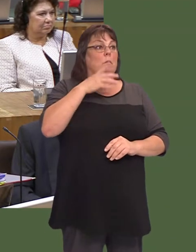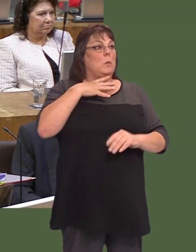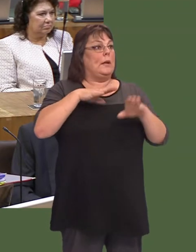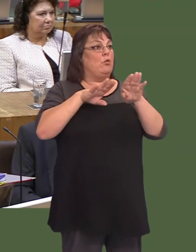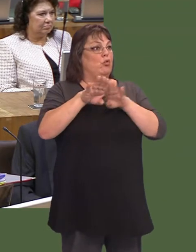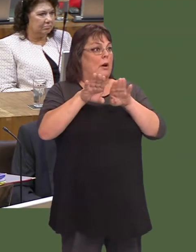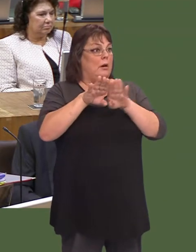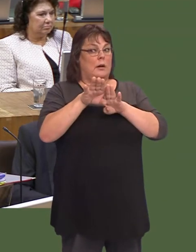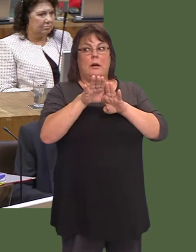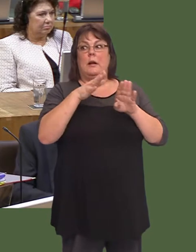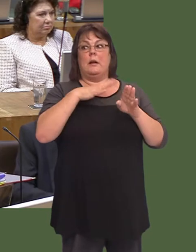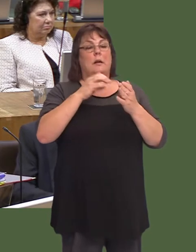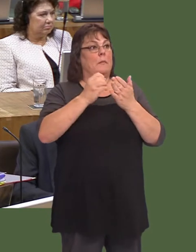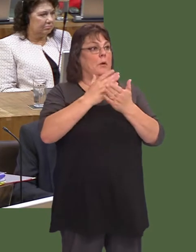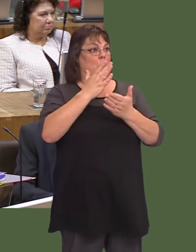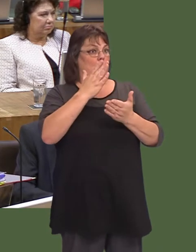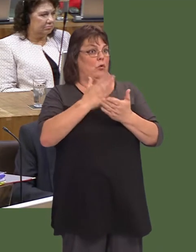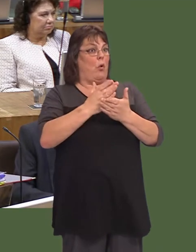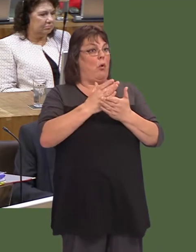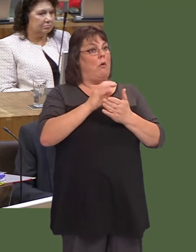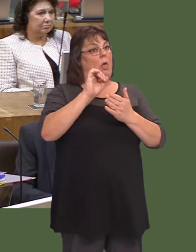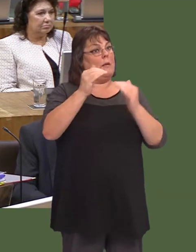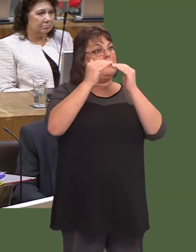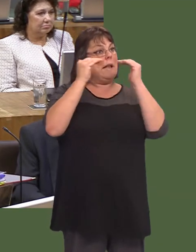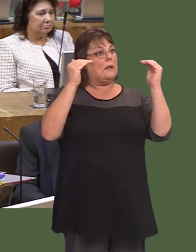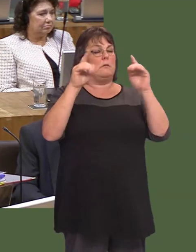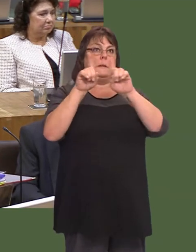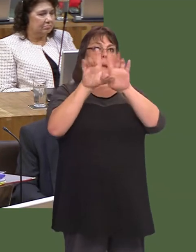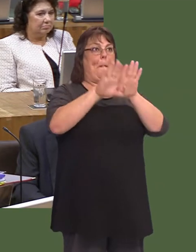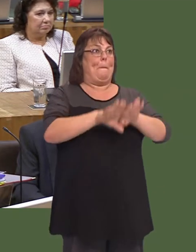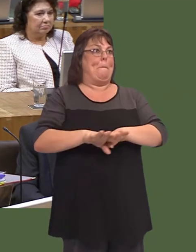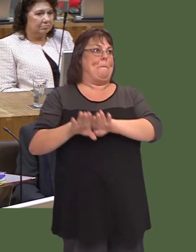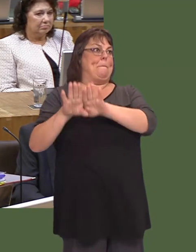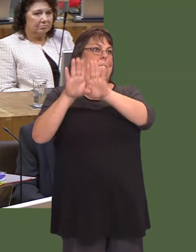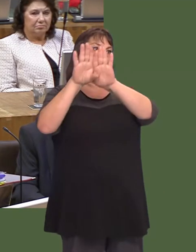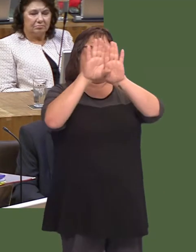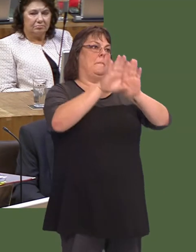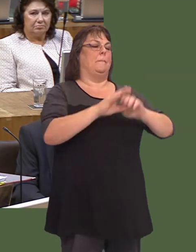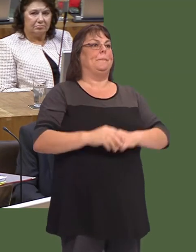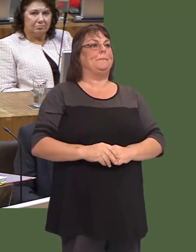Rydym niín moyn sicrhau bod y safon yn gymwys ar draws Cymru, a dynaín gwmws beth rydym niín mynd iíw wneud.